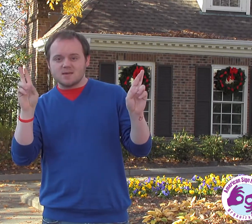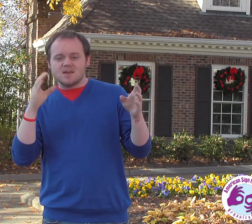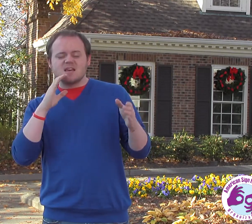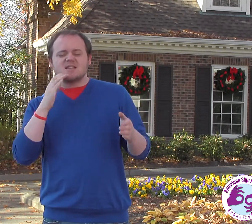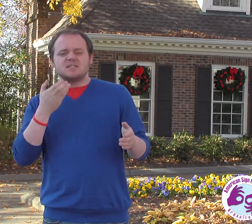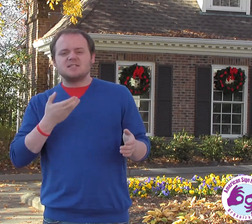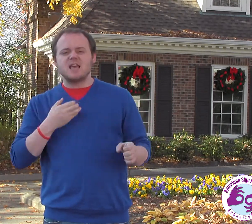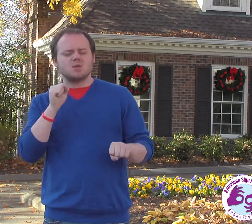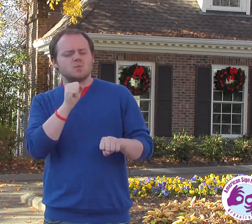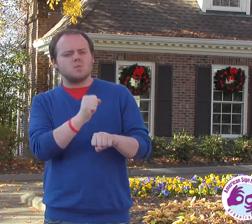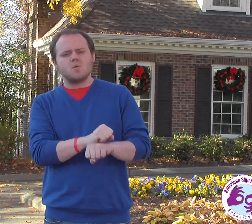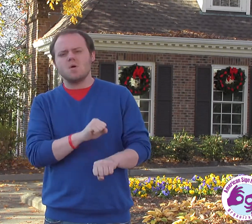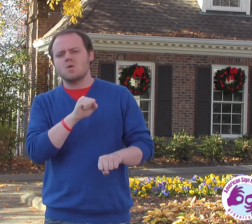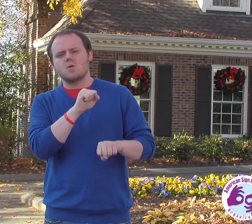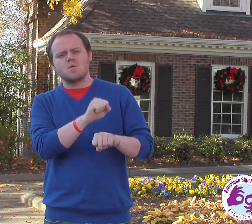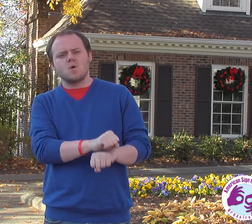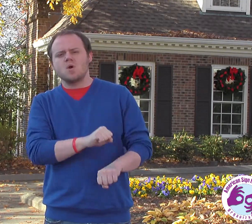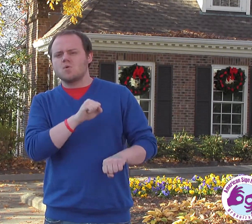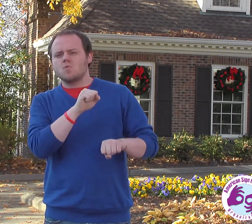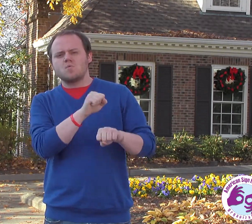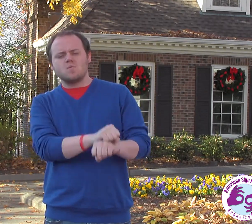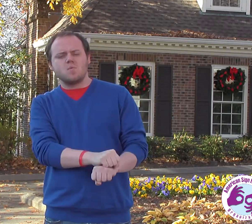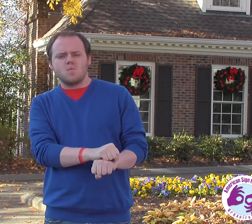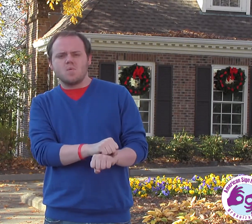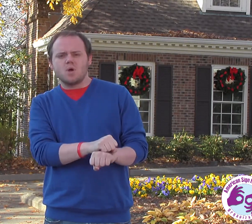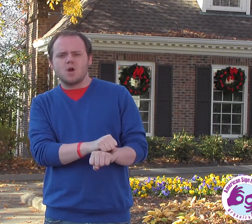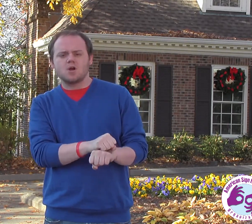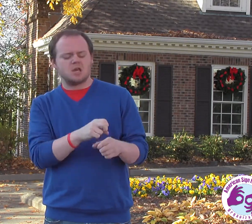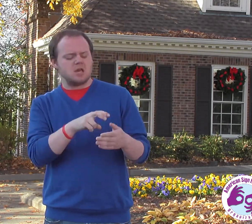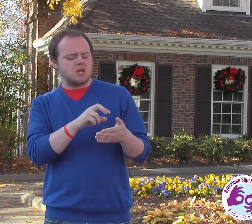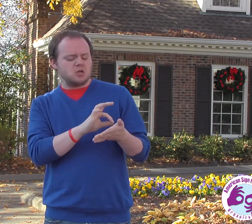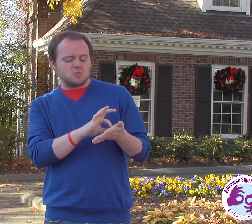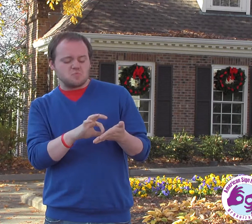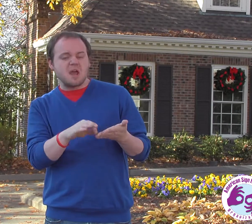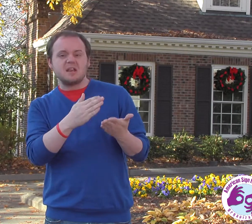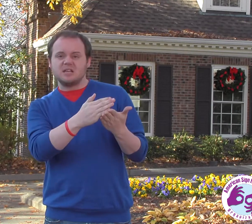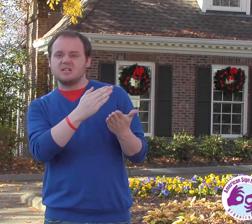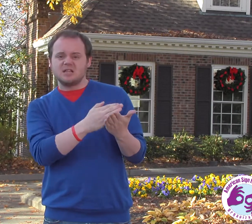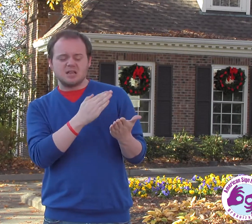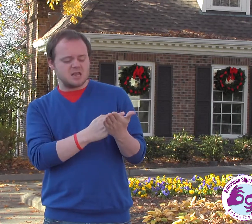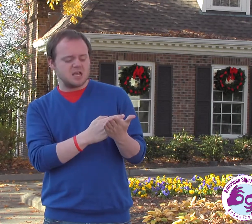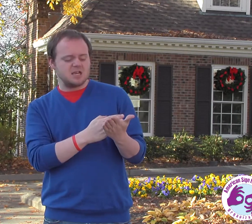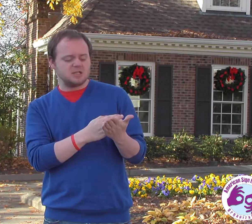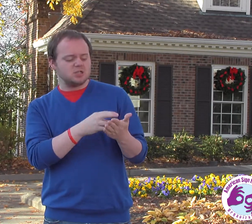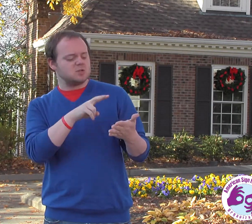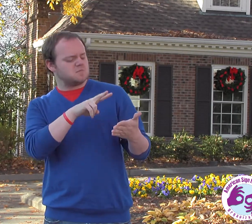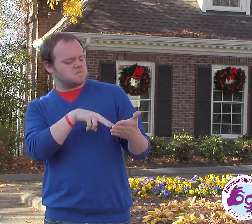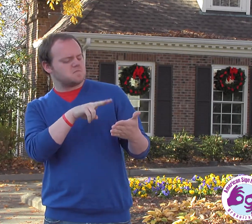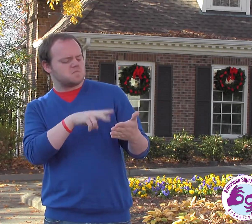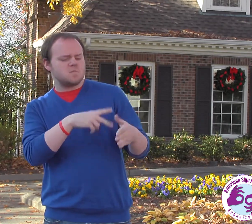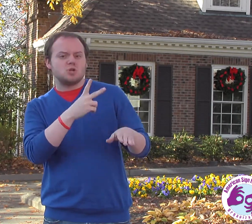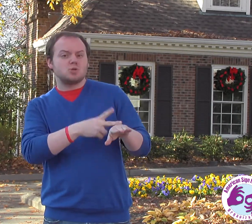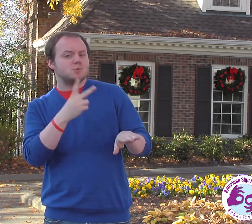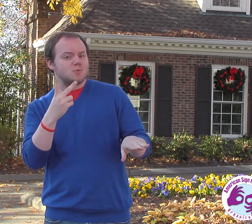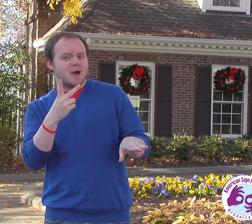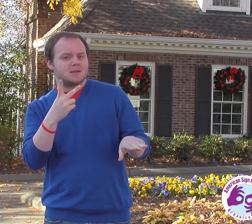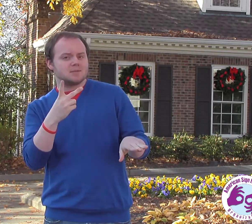Santa has been working really hard. He's been writing his list and checking it twice.